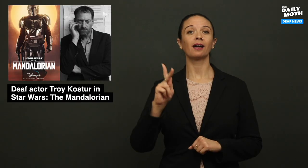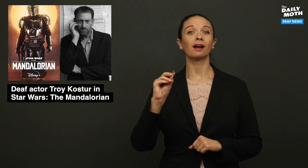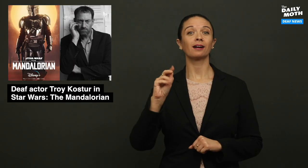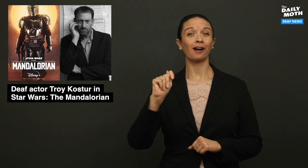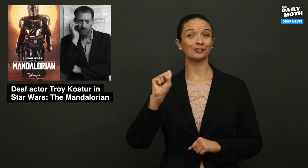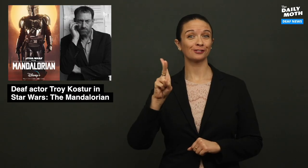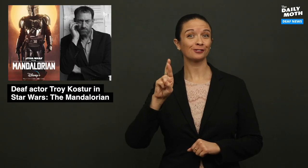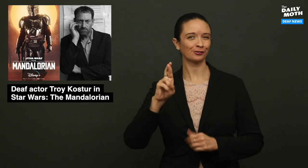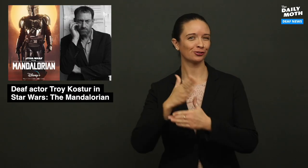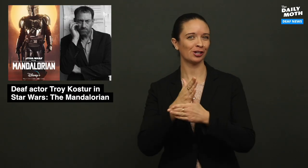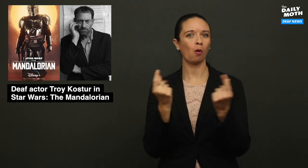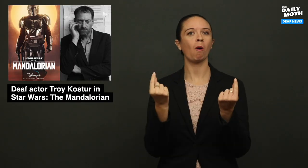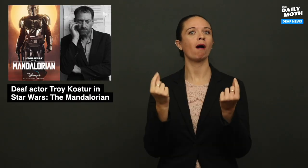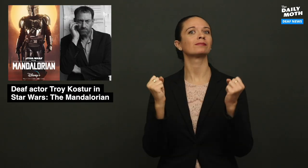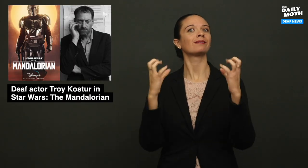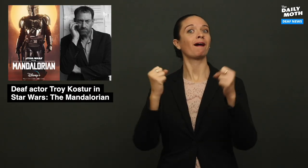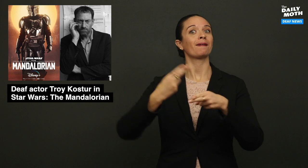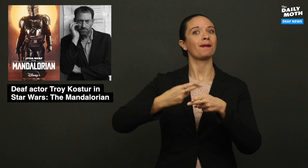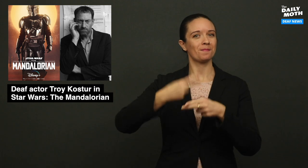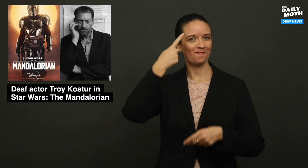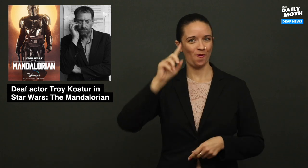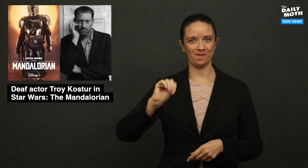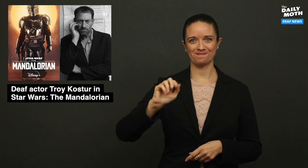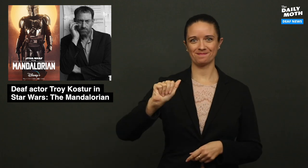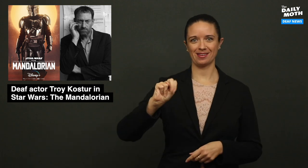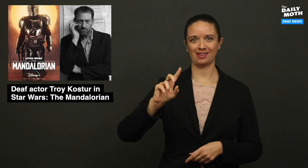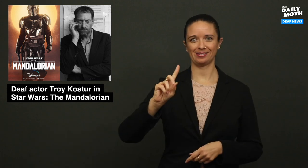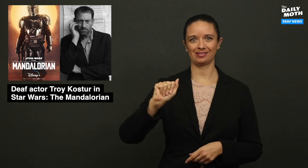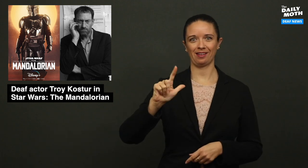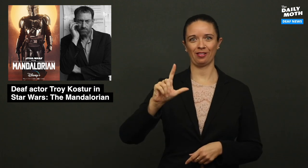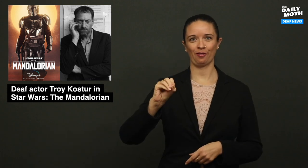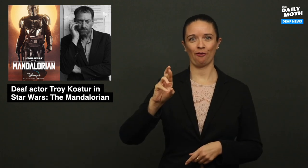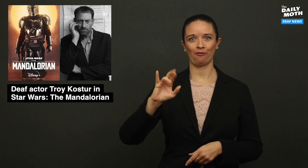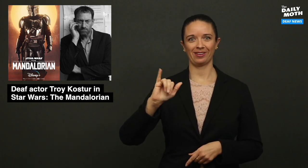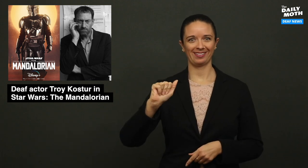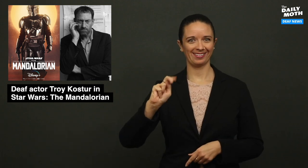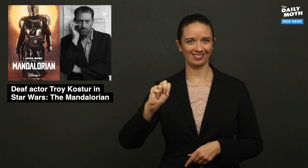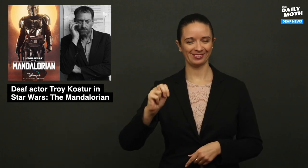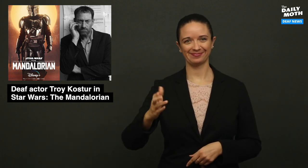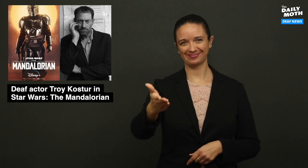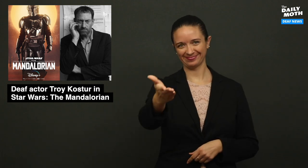Kotsur shared what the sign name for Mandalorian is.